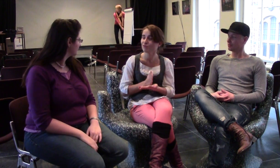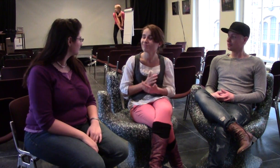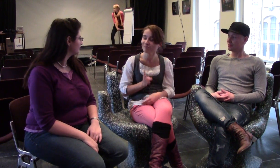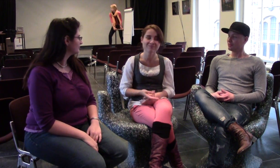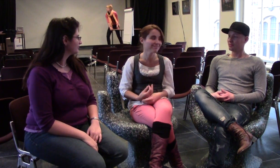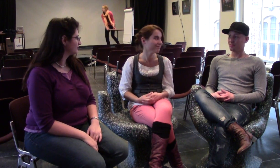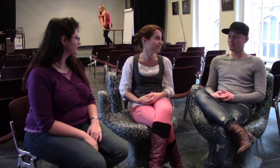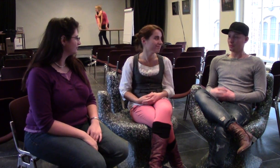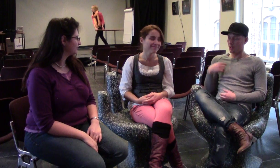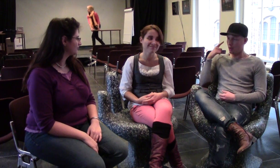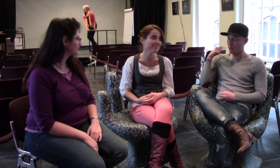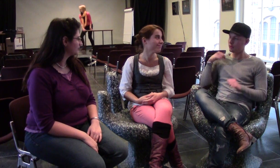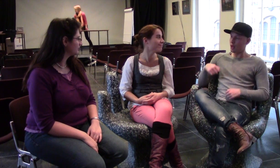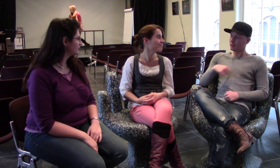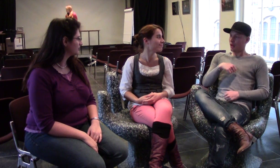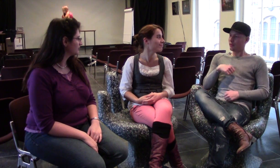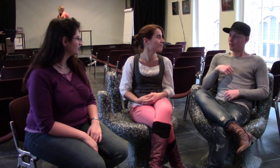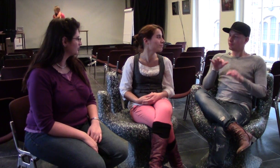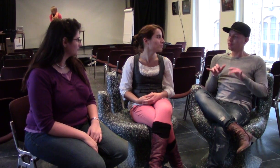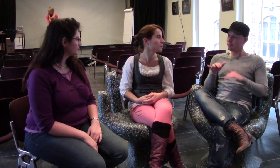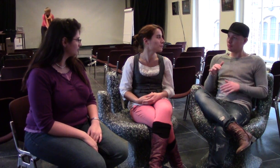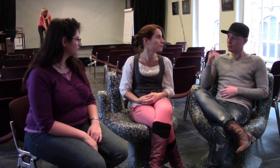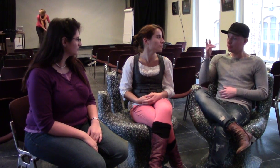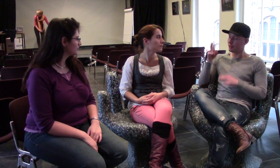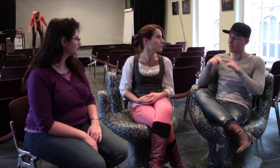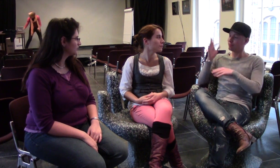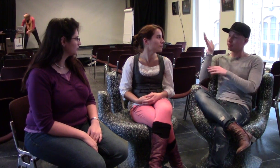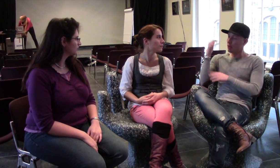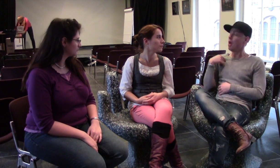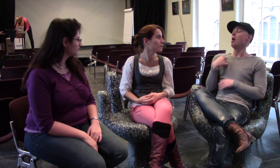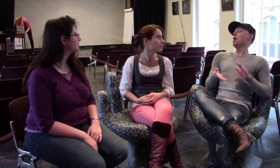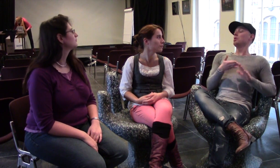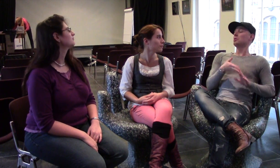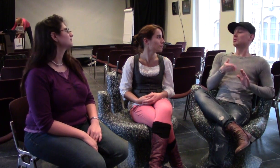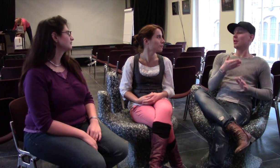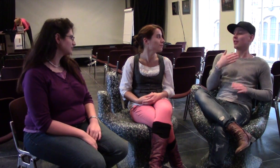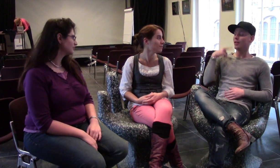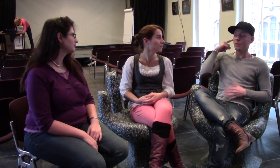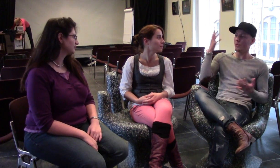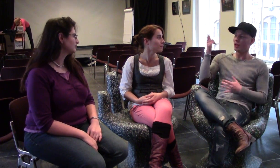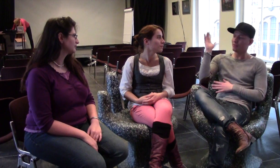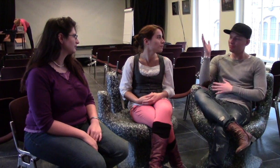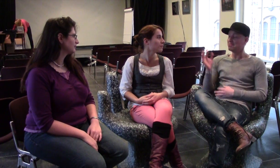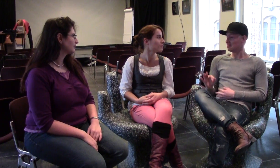Yes thats true. I think i can now write up better proposals, with thanks to the presentation itself.